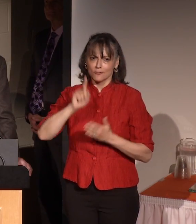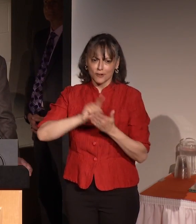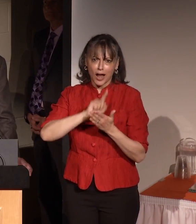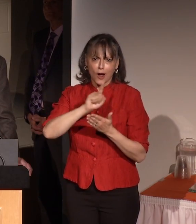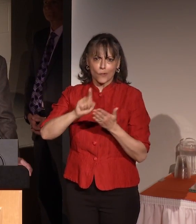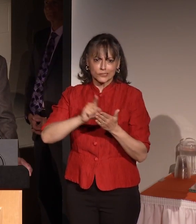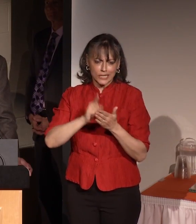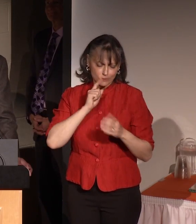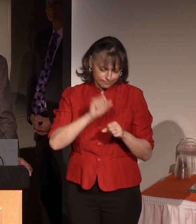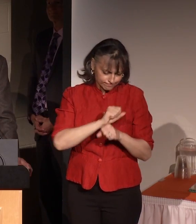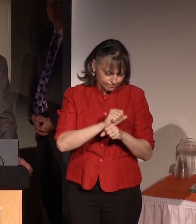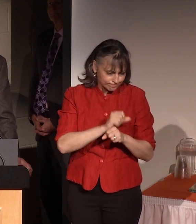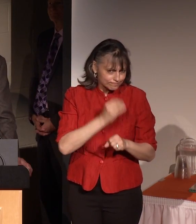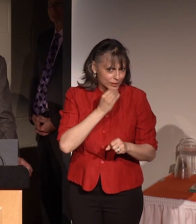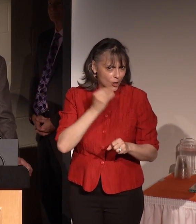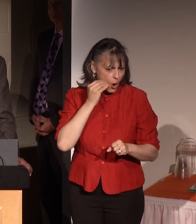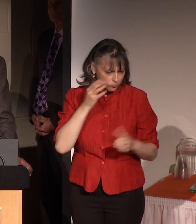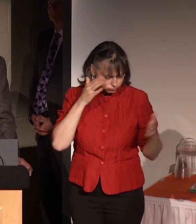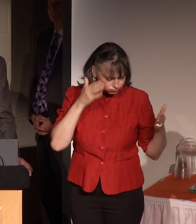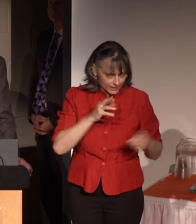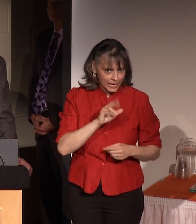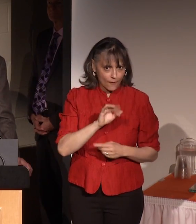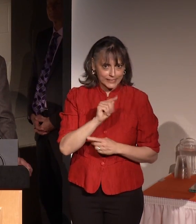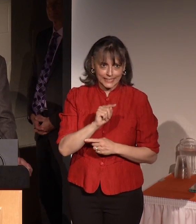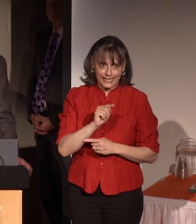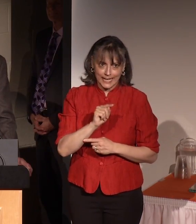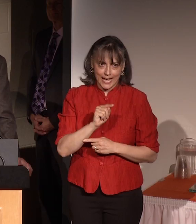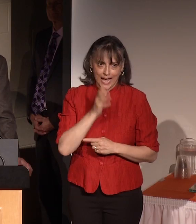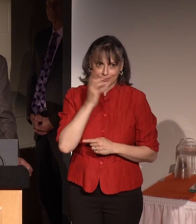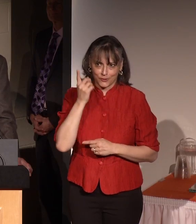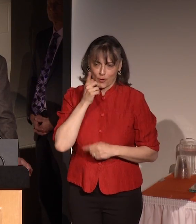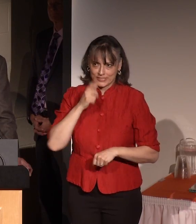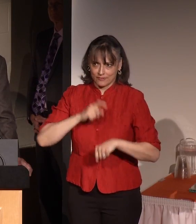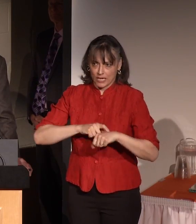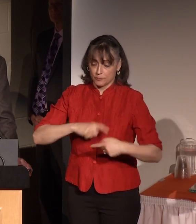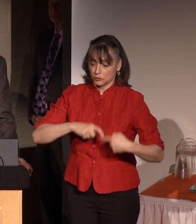things and don't always get time to teach them or work with them